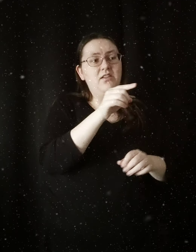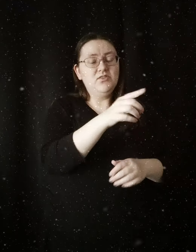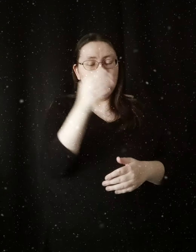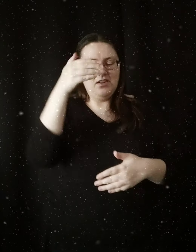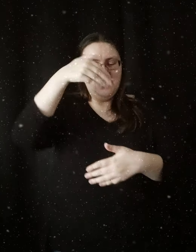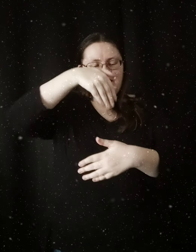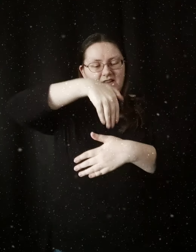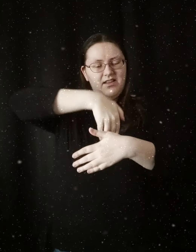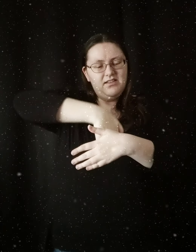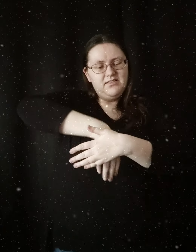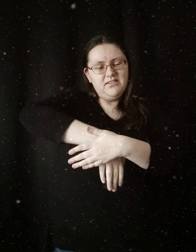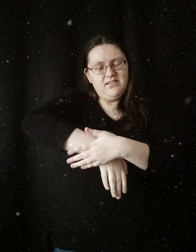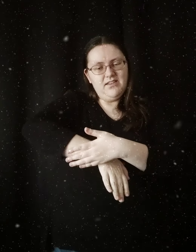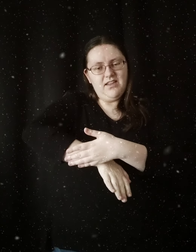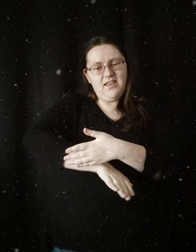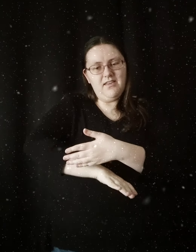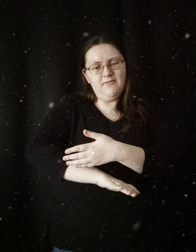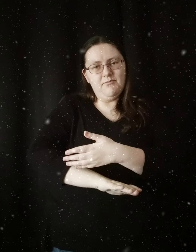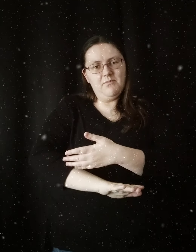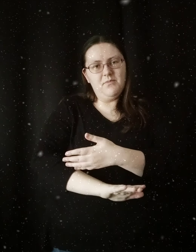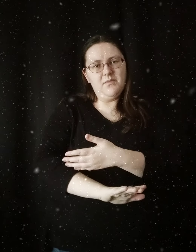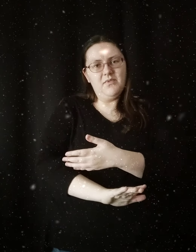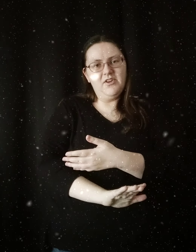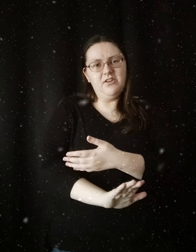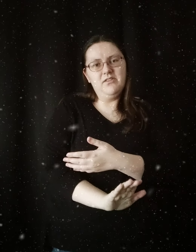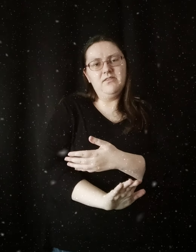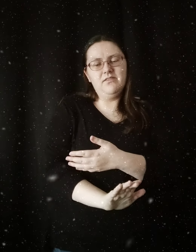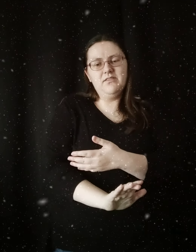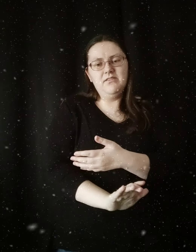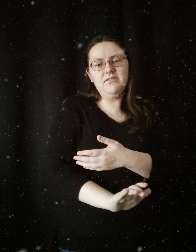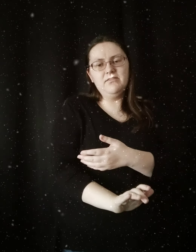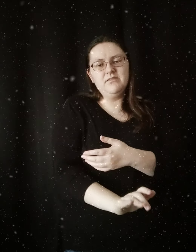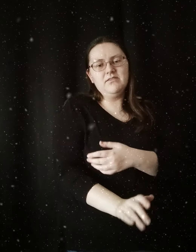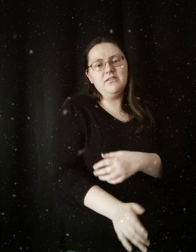As she gave birth